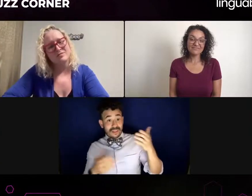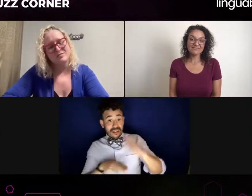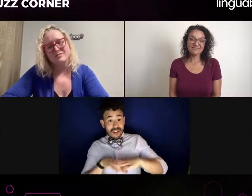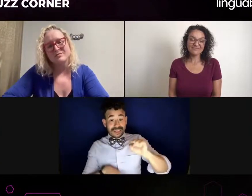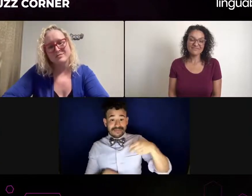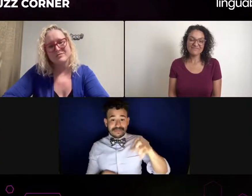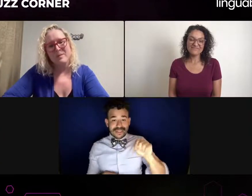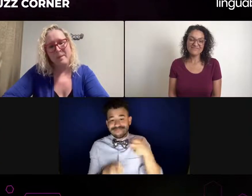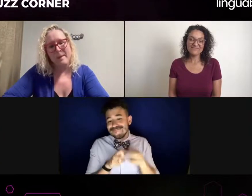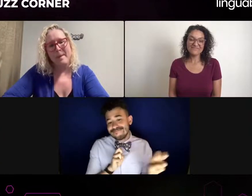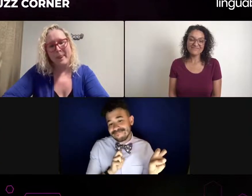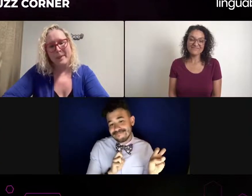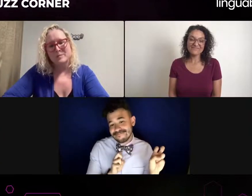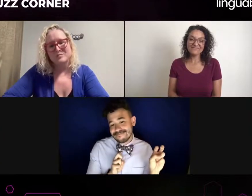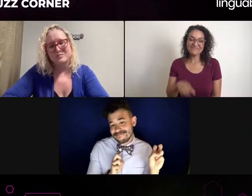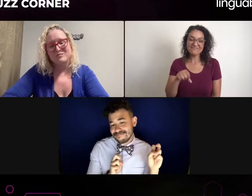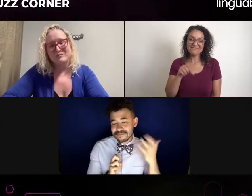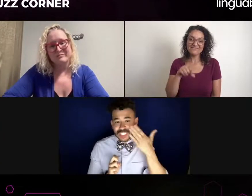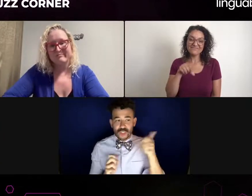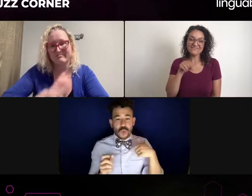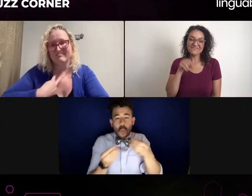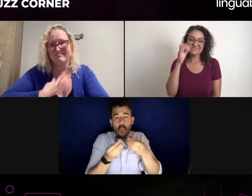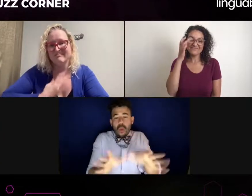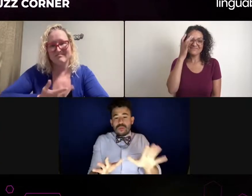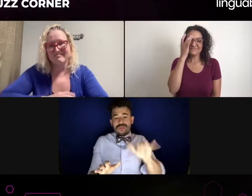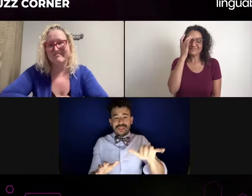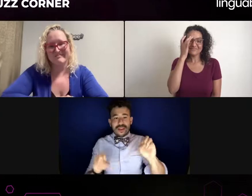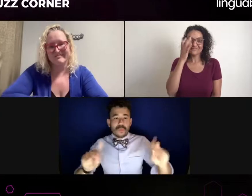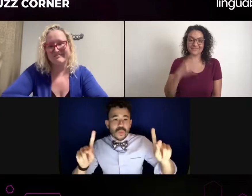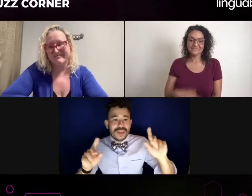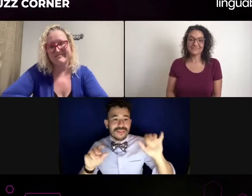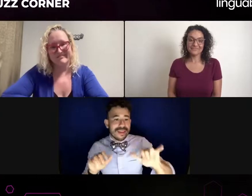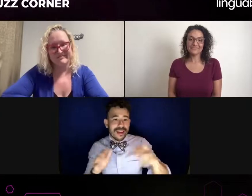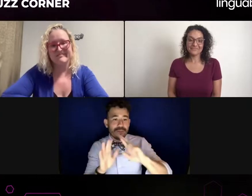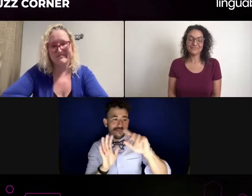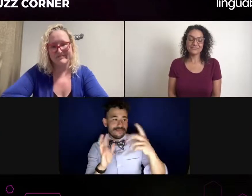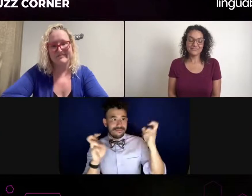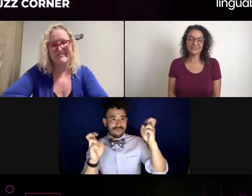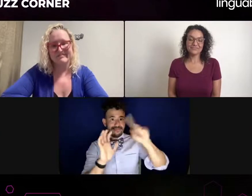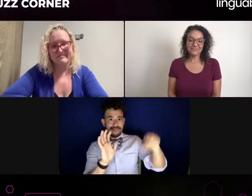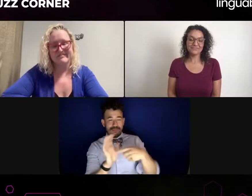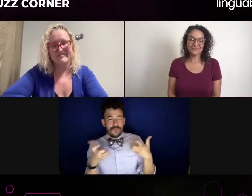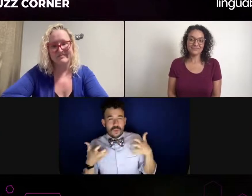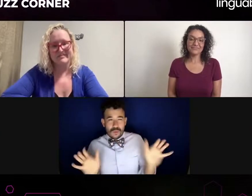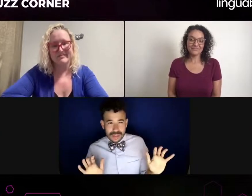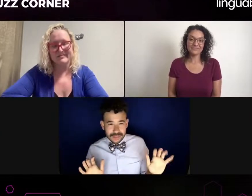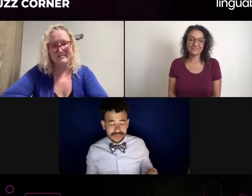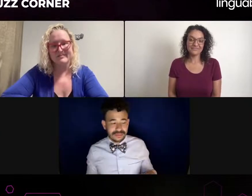we're getting there? Oh, yes. Without one. I don't want to-- Yeah, yeah. OK. I mean. I remember I was speechless.